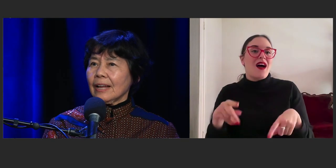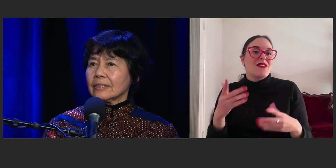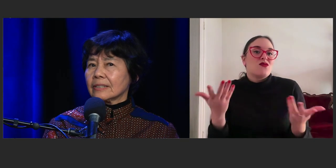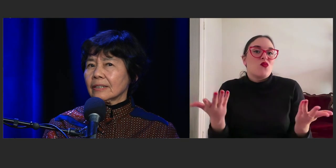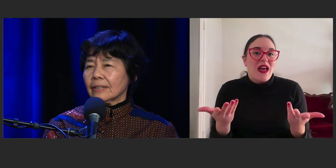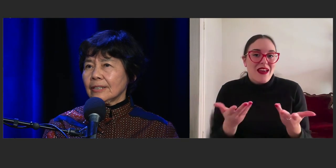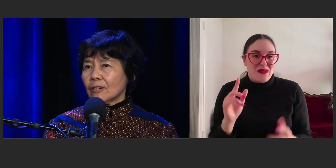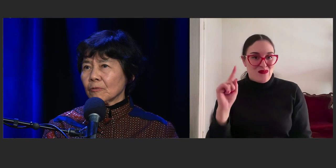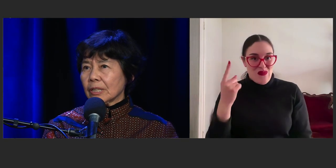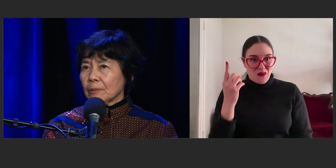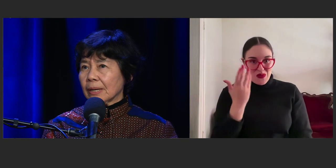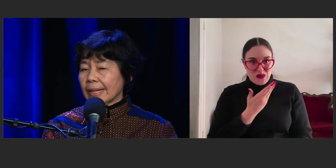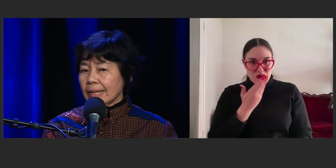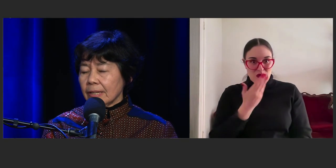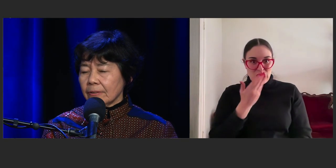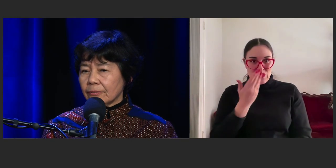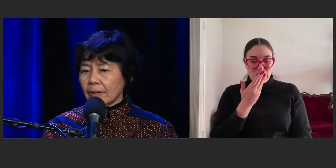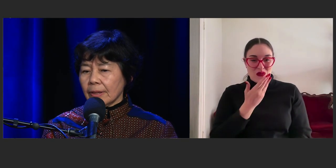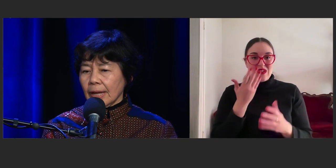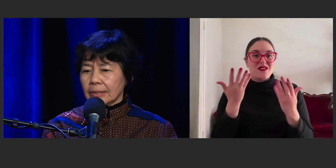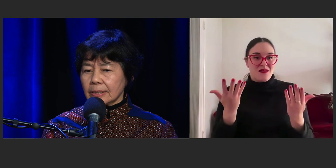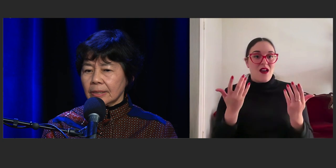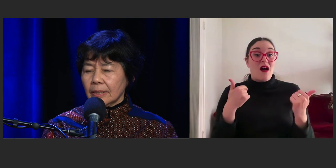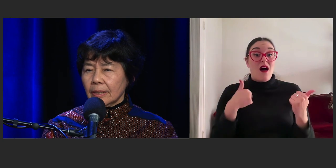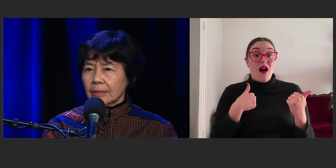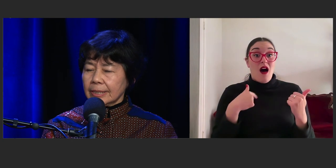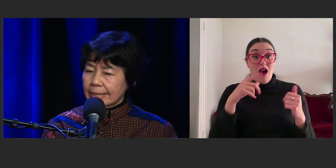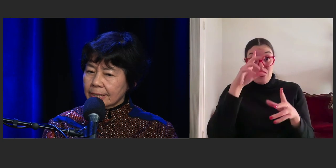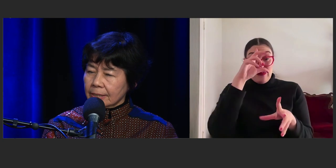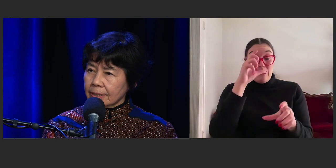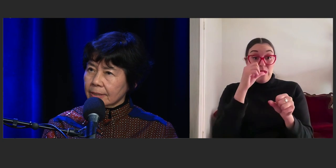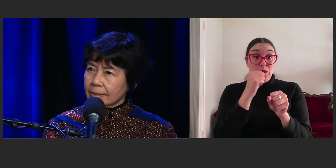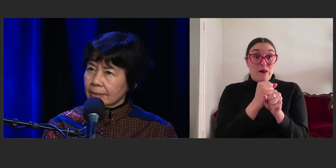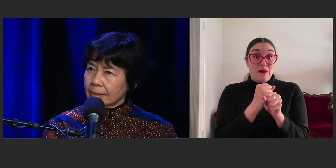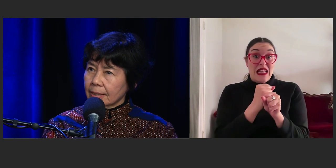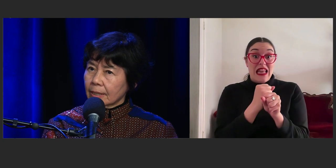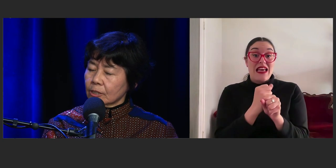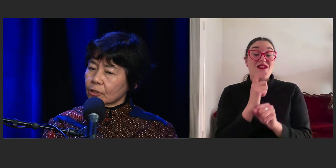and I really believe that teachers should read aloud books